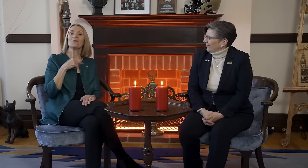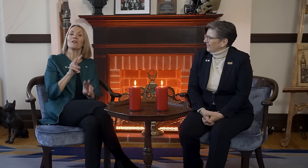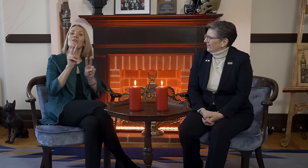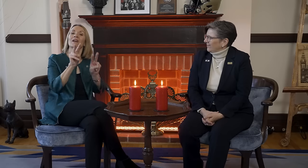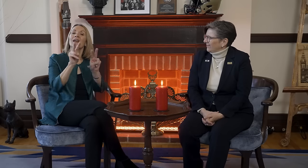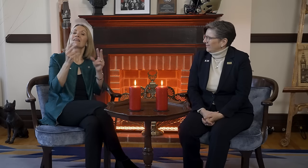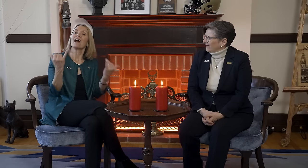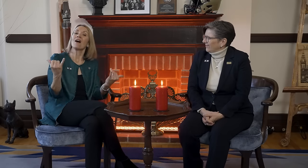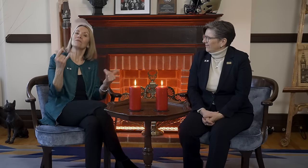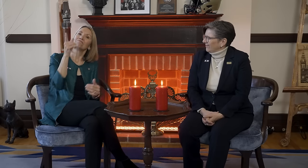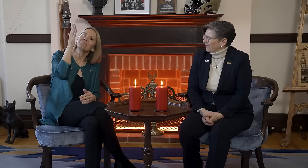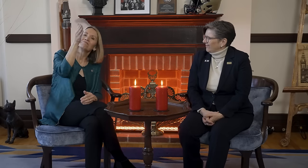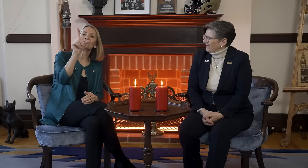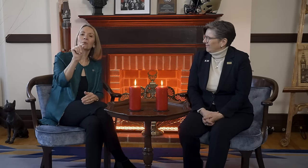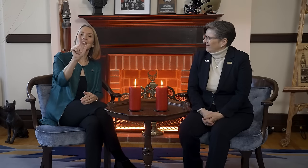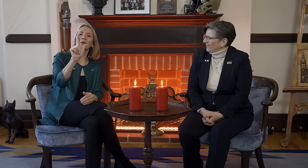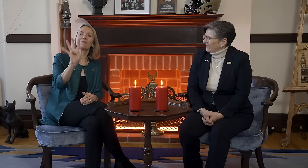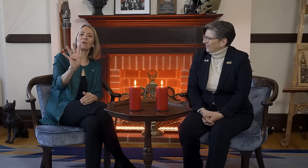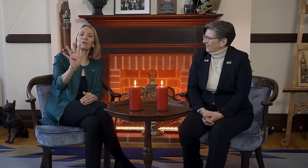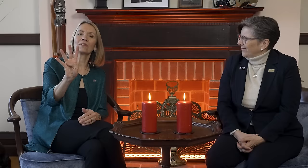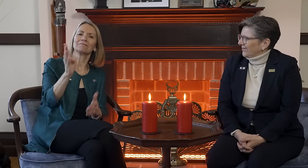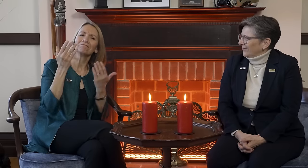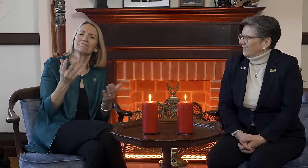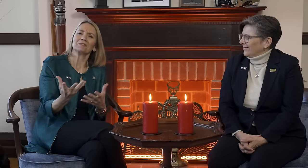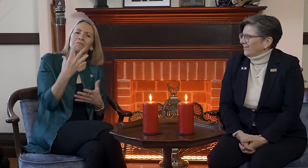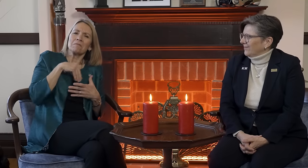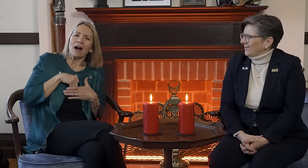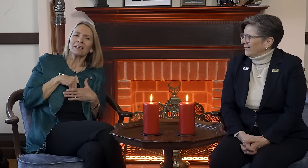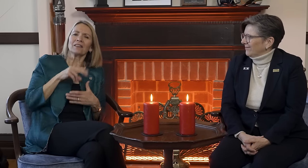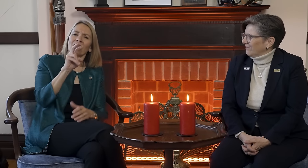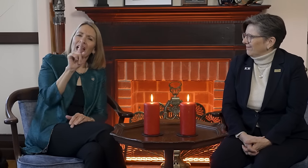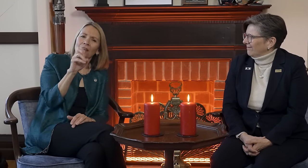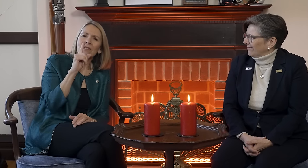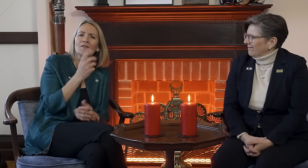As we look ahead to 2024, let's embody our values of love,